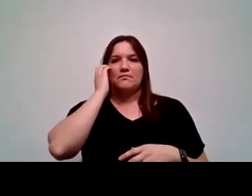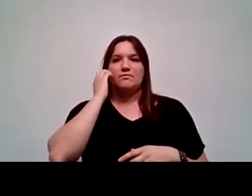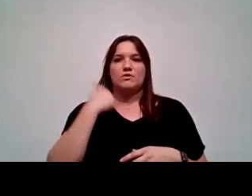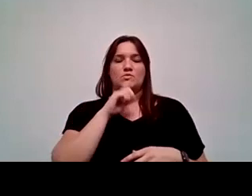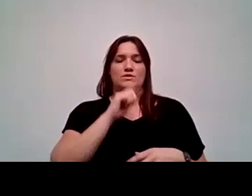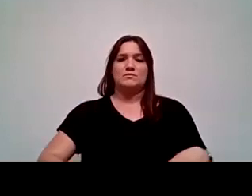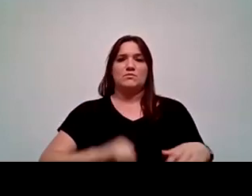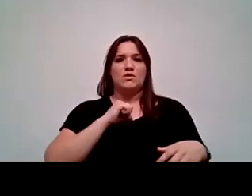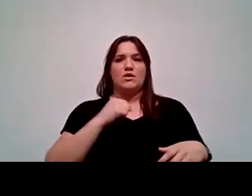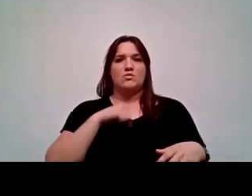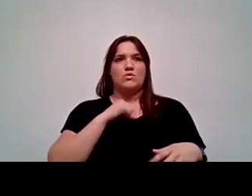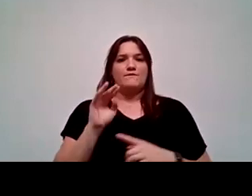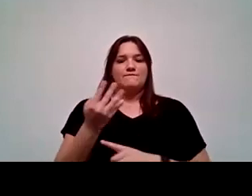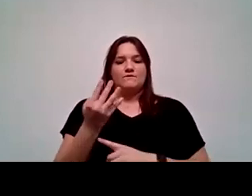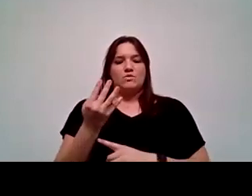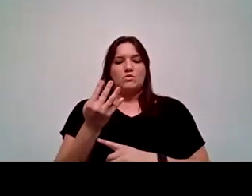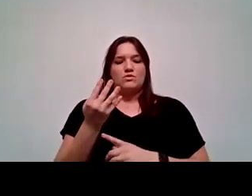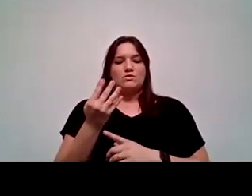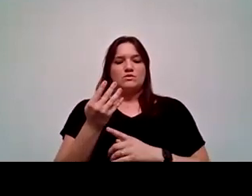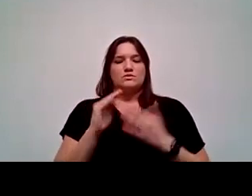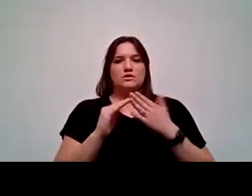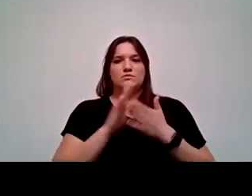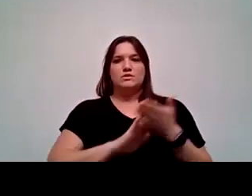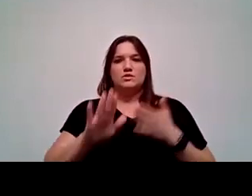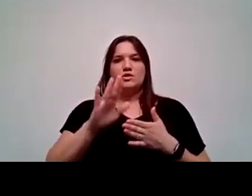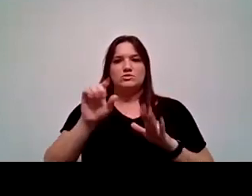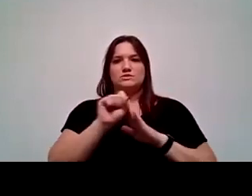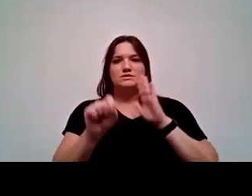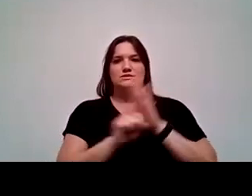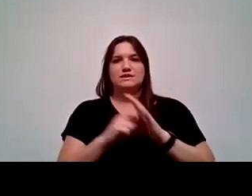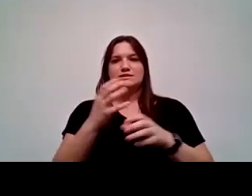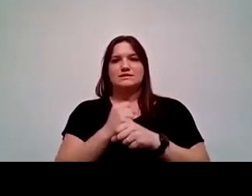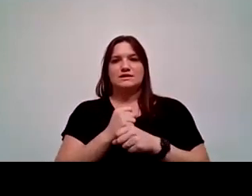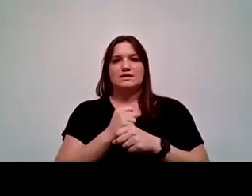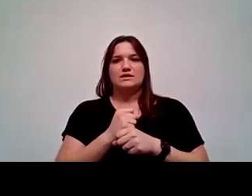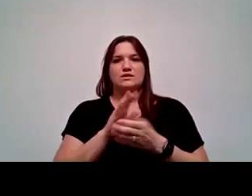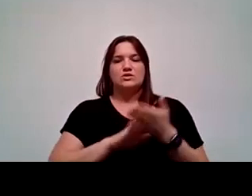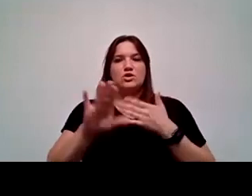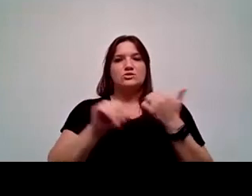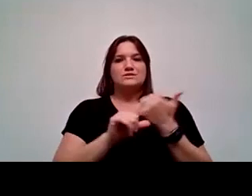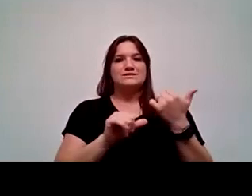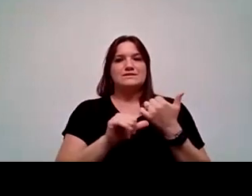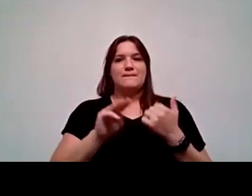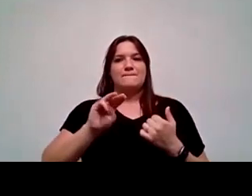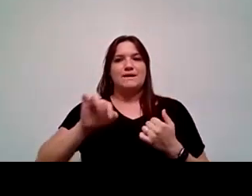We became the fourth community college in the state of California to get the College Assistance Migrant Program because it was near and dear to my heart